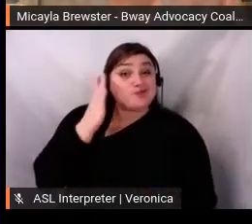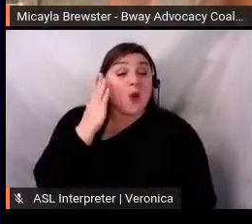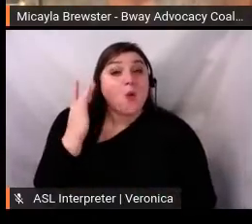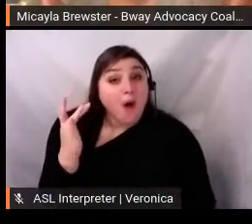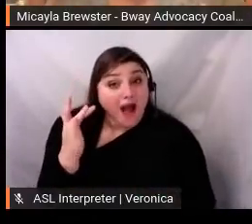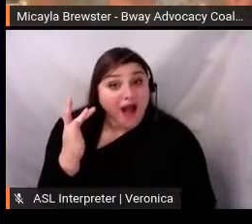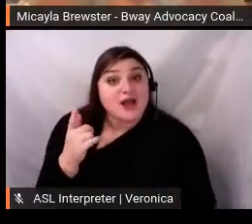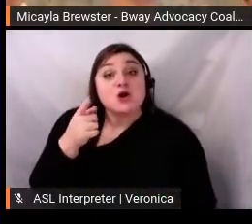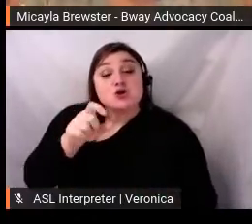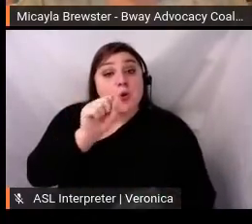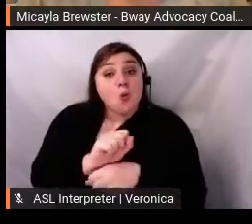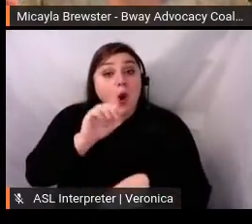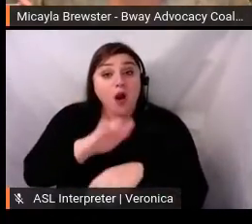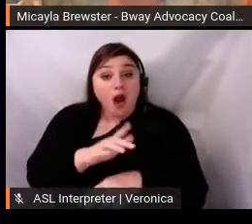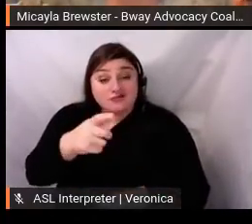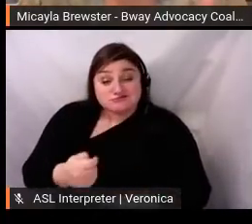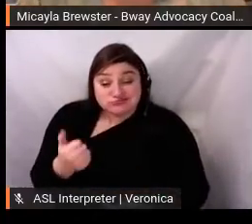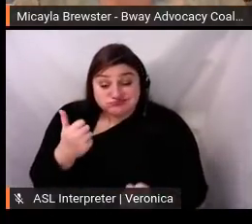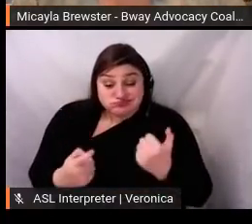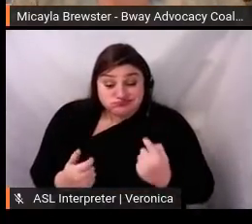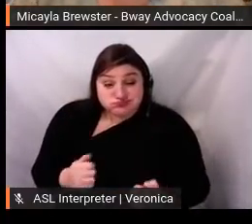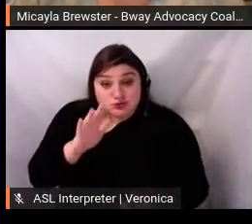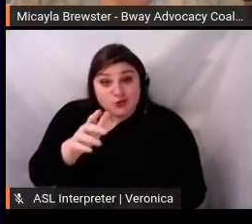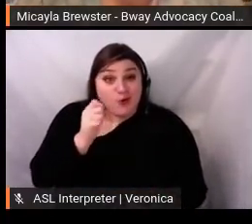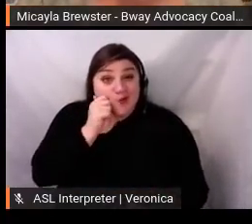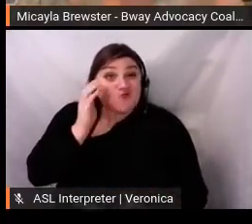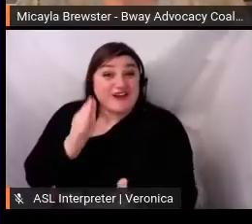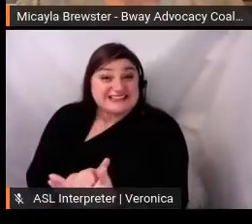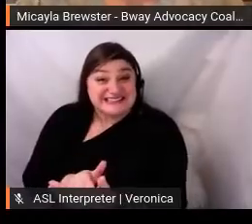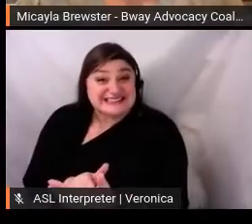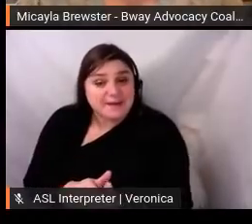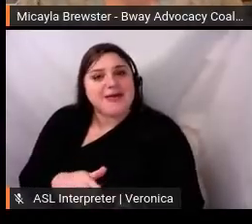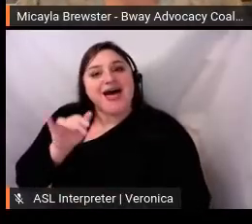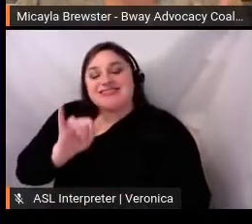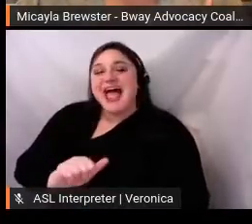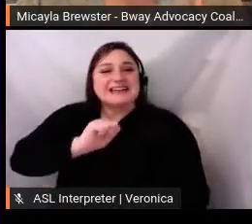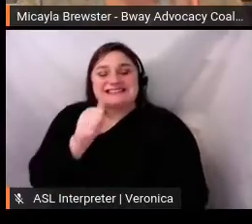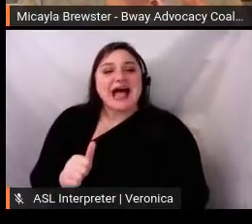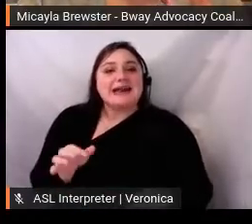weekly, monthly, yearly basis. So. It's an ongoing process that no one